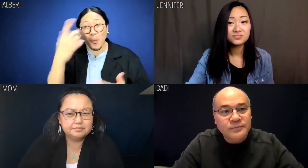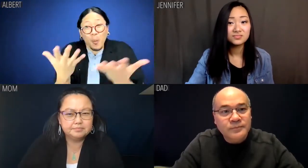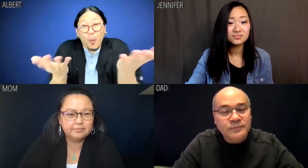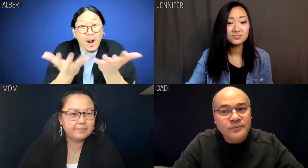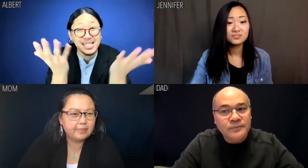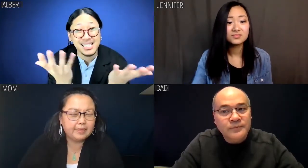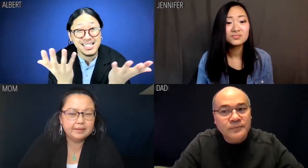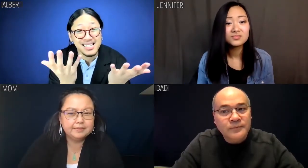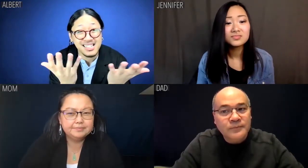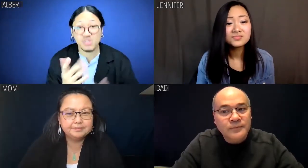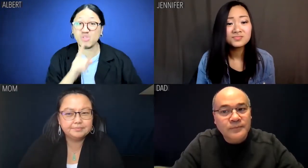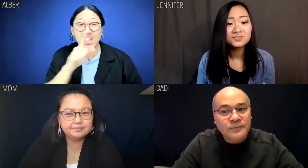For WHAT?